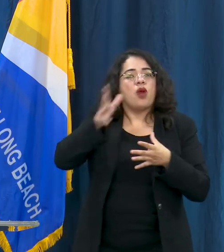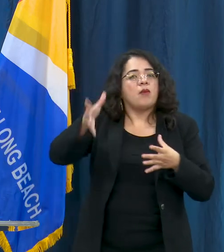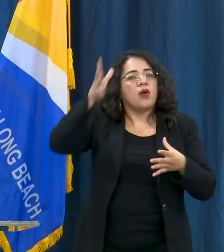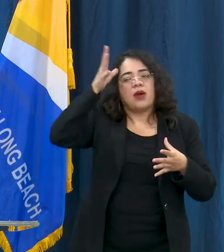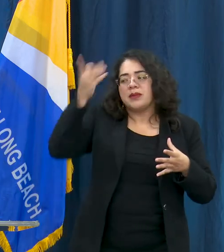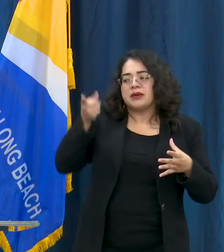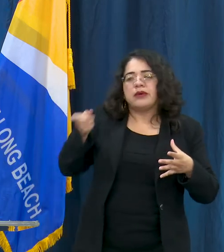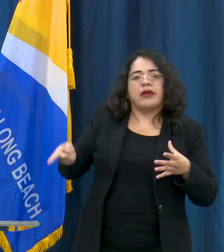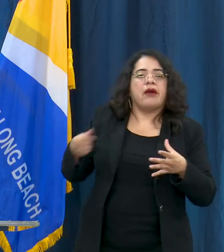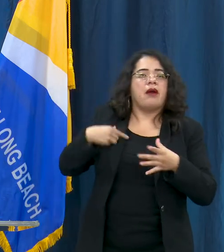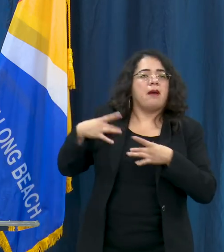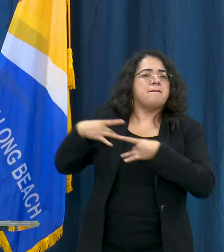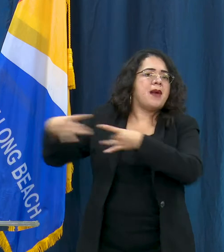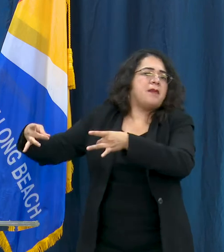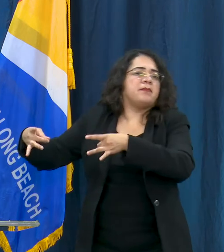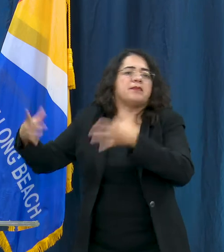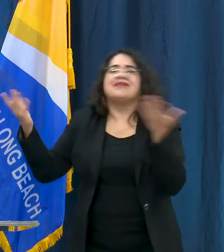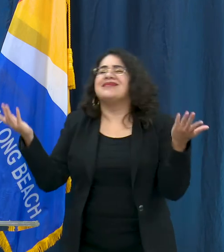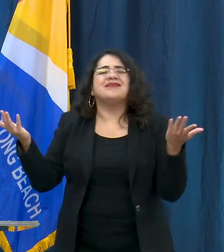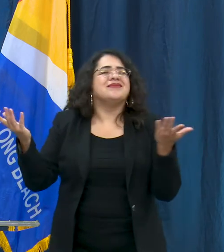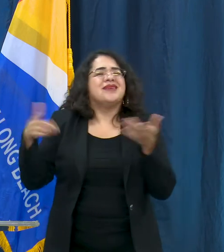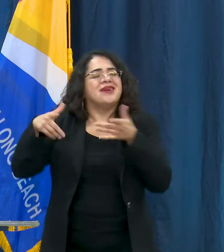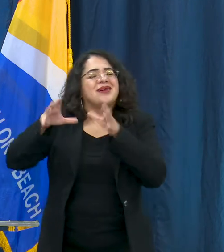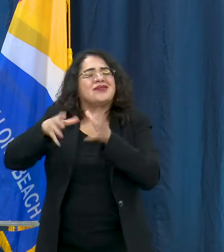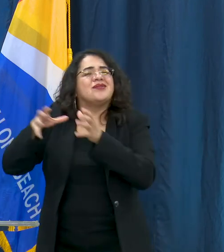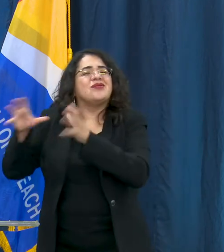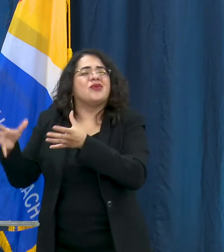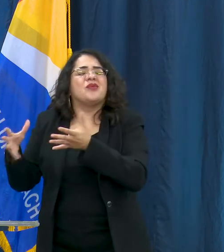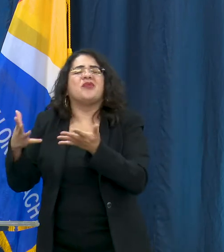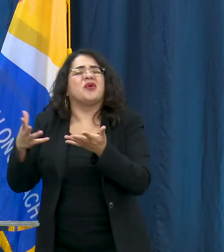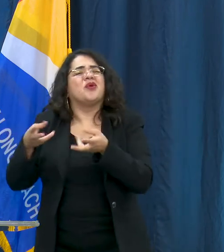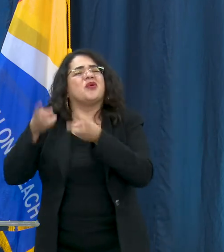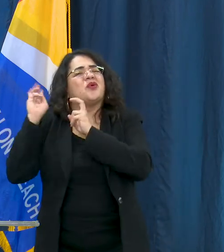I will tell you that it really depends on the day. I will